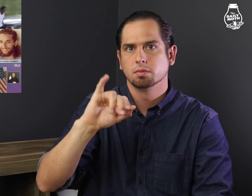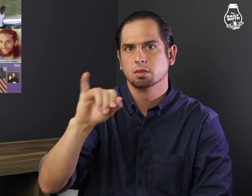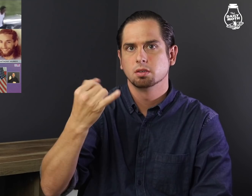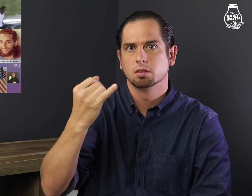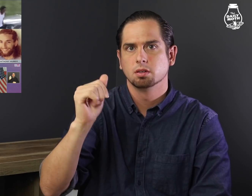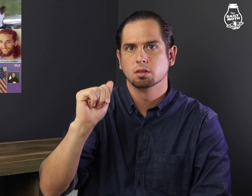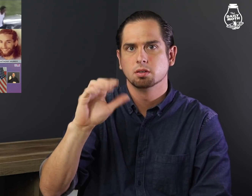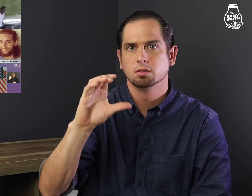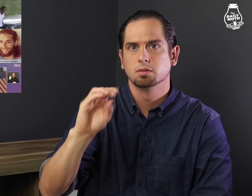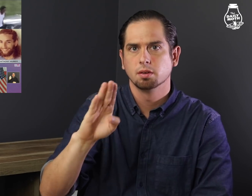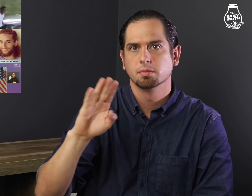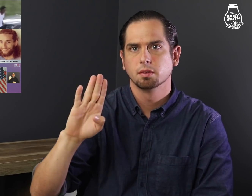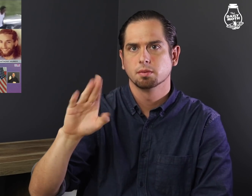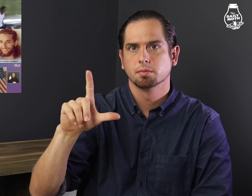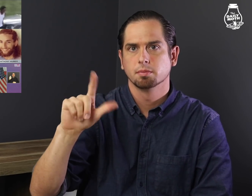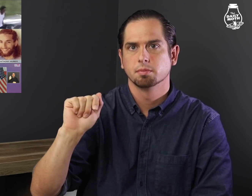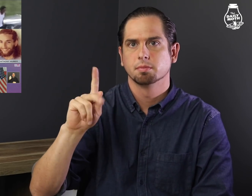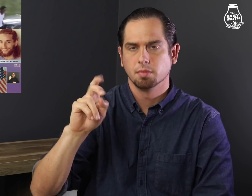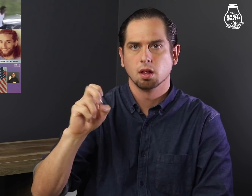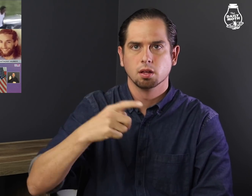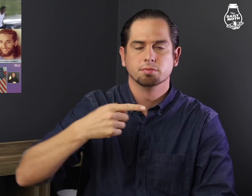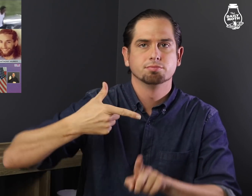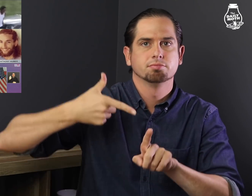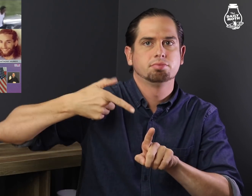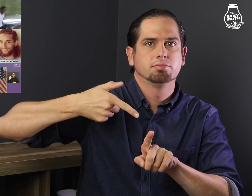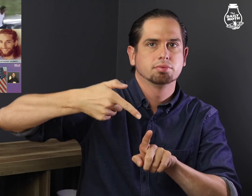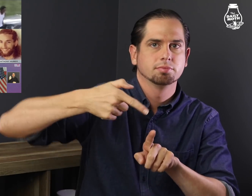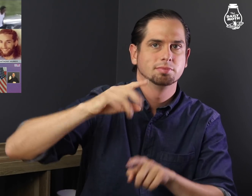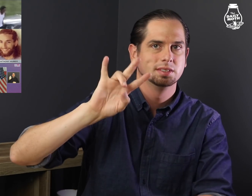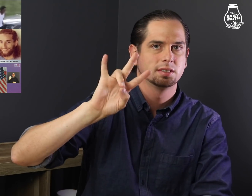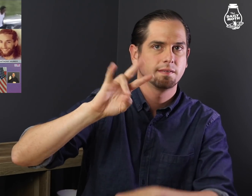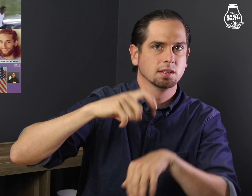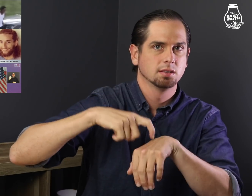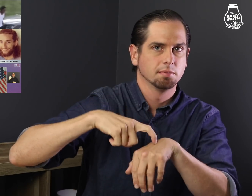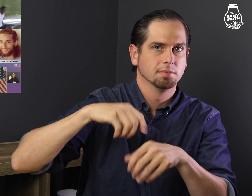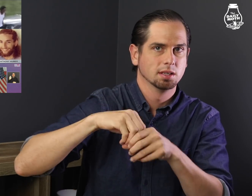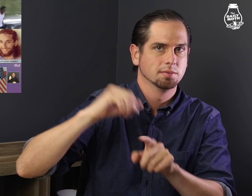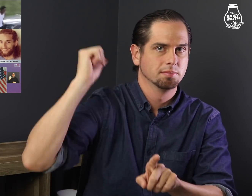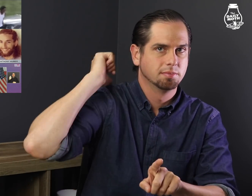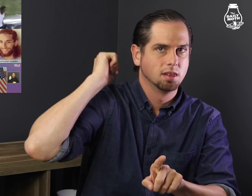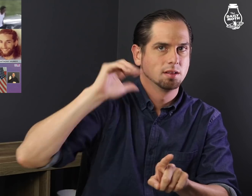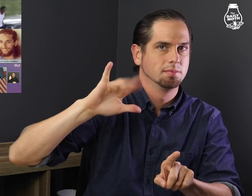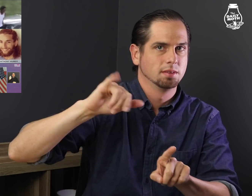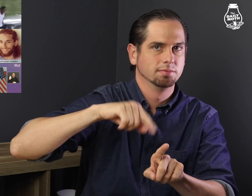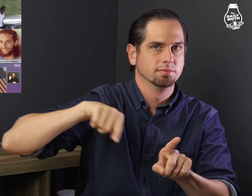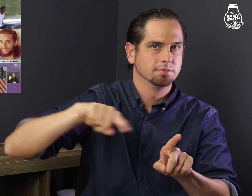Jacob Blake, was shot seven times in the back by